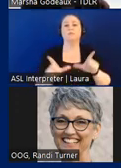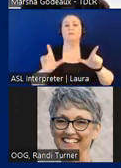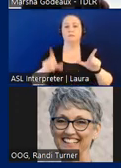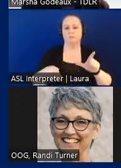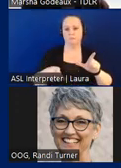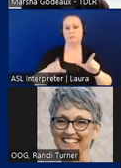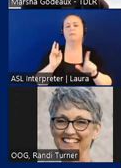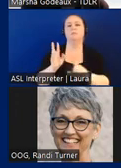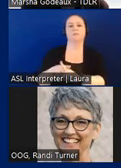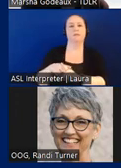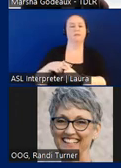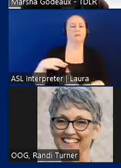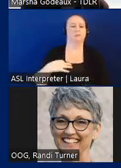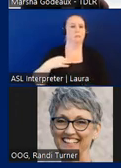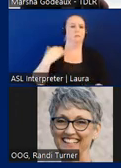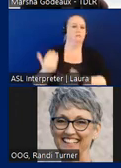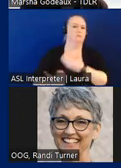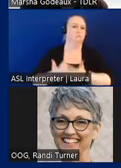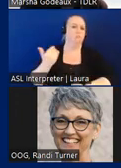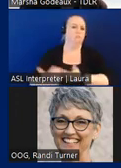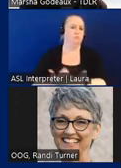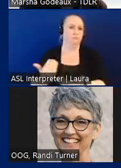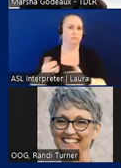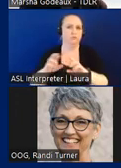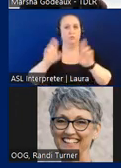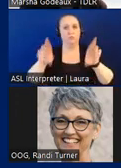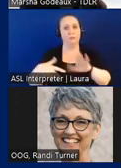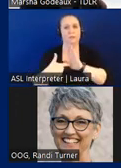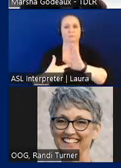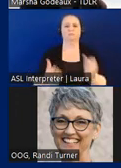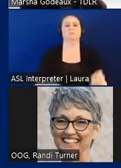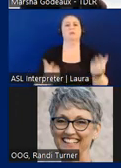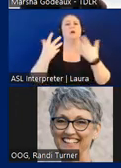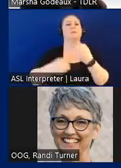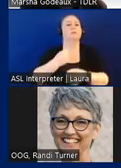application process with a resume reflecting the number of years experience they have in